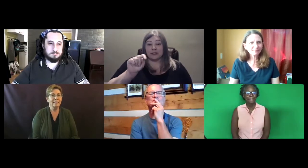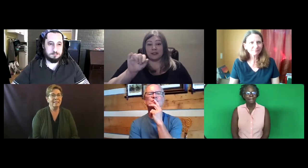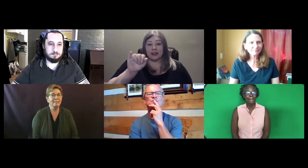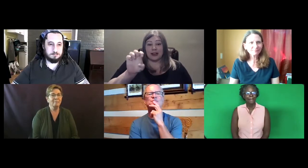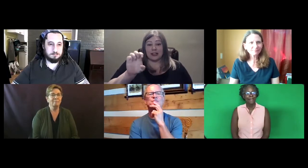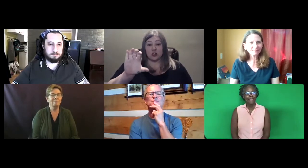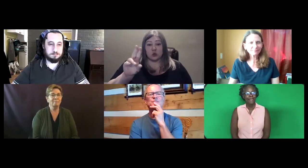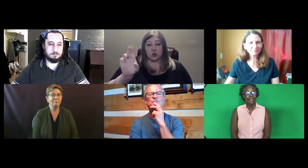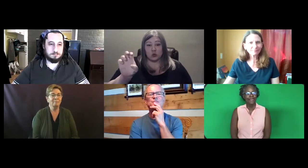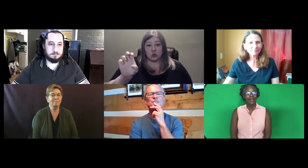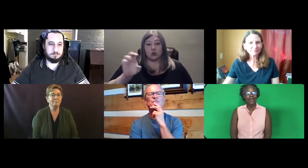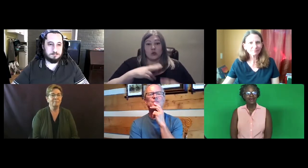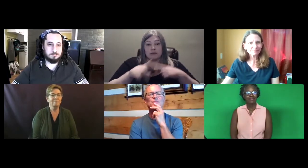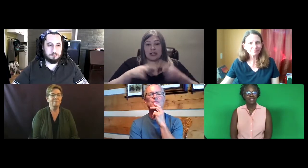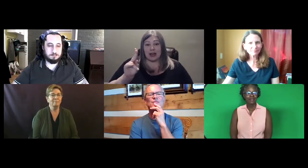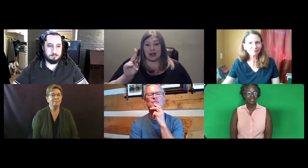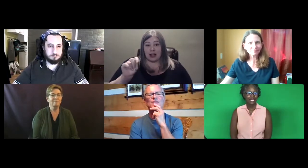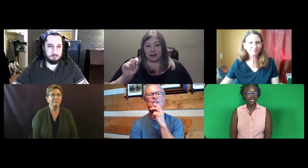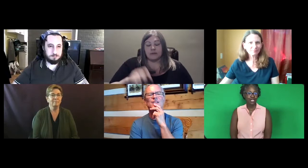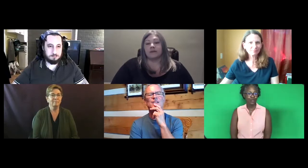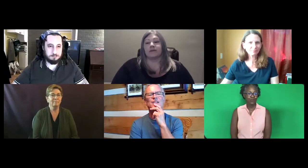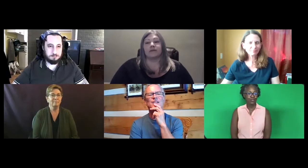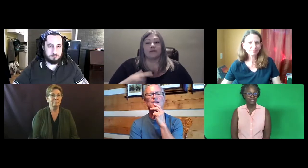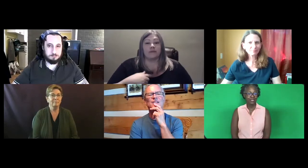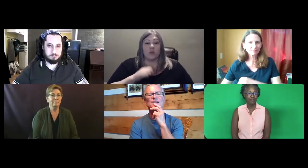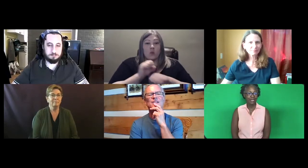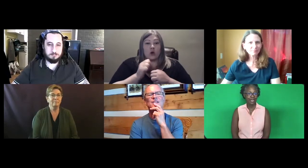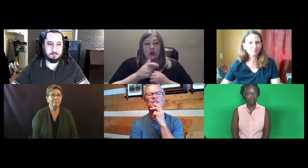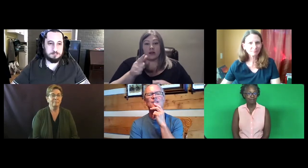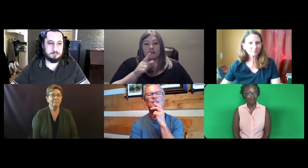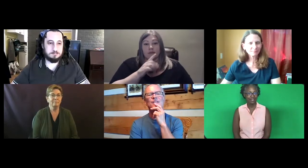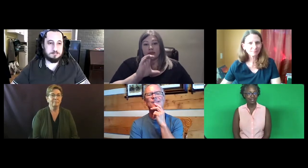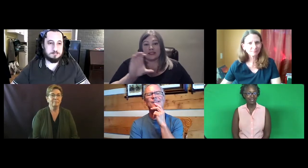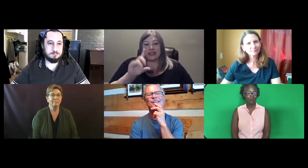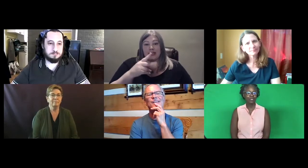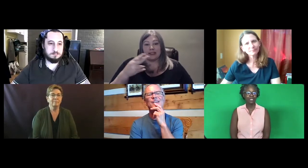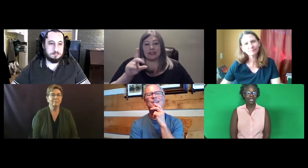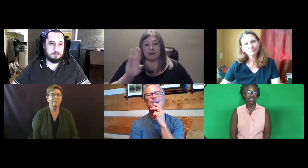Katie: Hi, my name is Katie Cue, this is my name in American sign language.